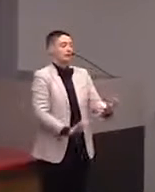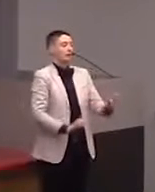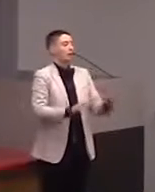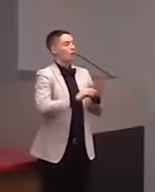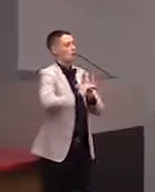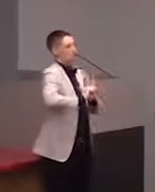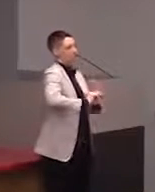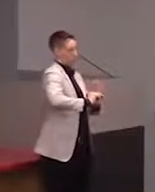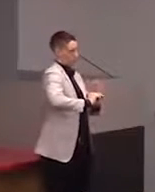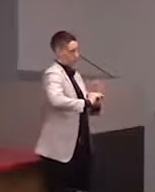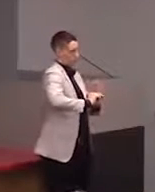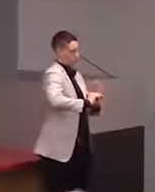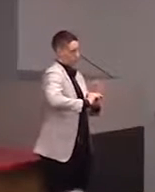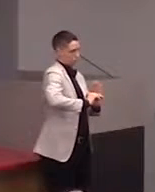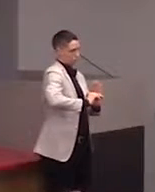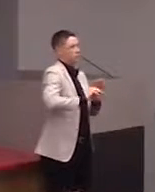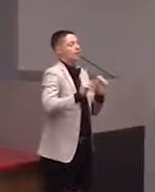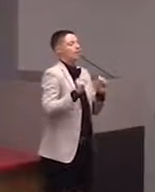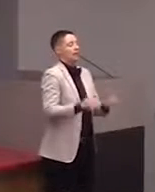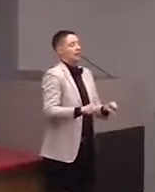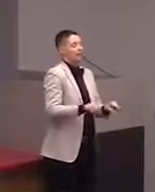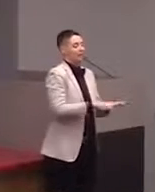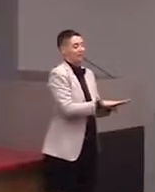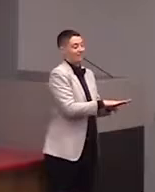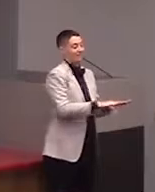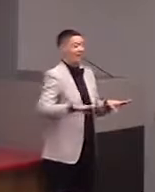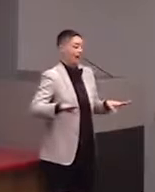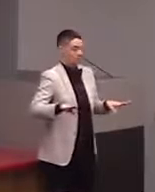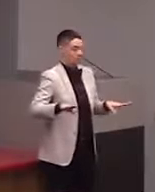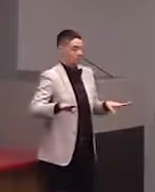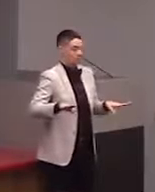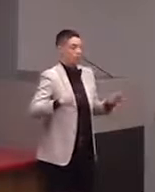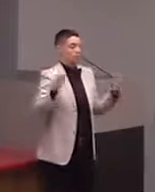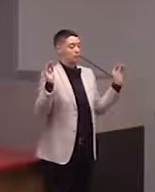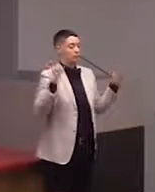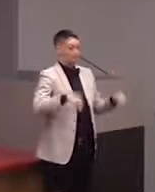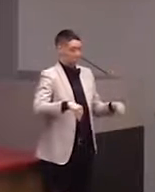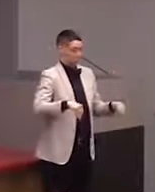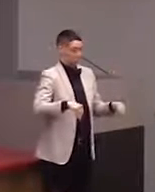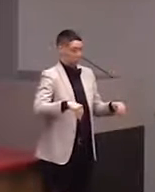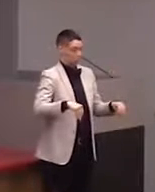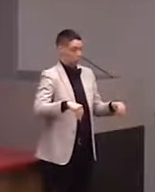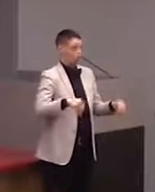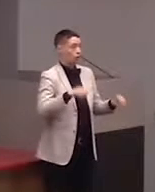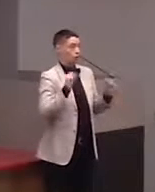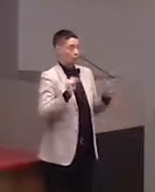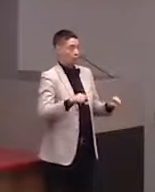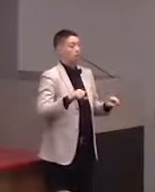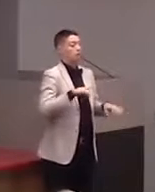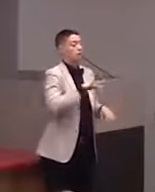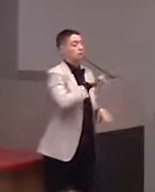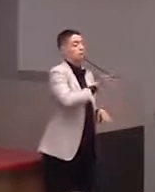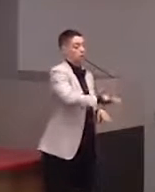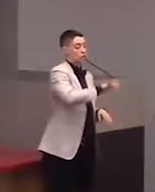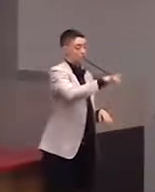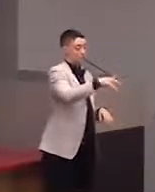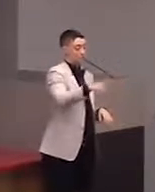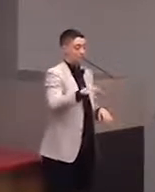that you can lie flat, that are installed so that you can touch them and they're touch-responsive,